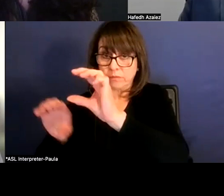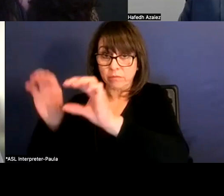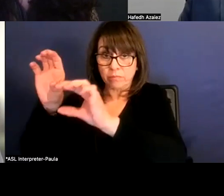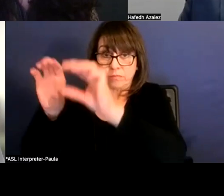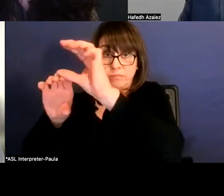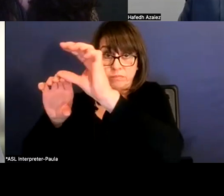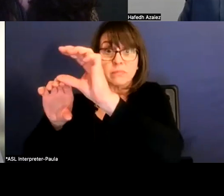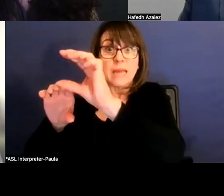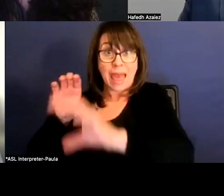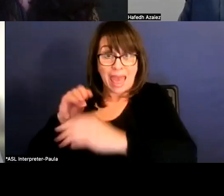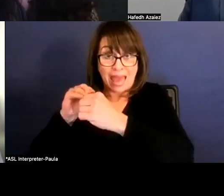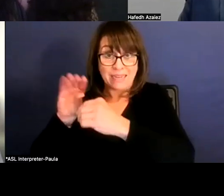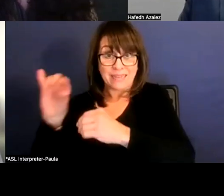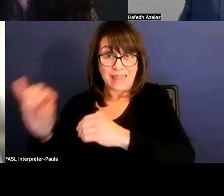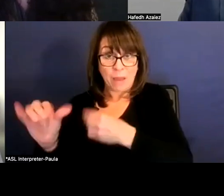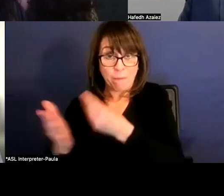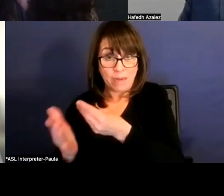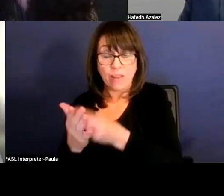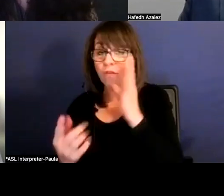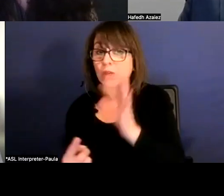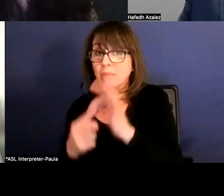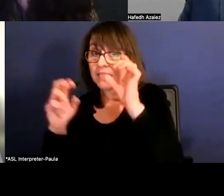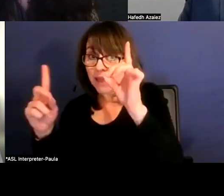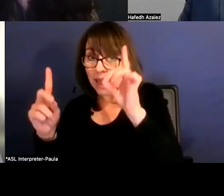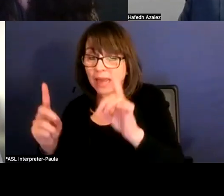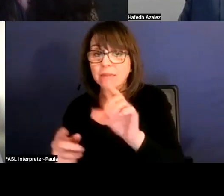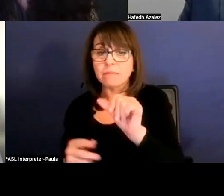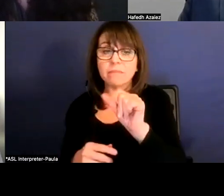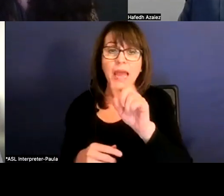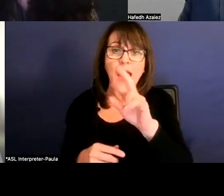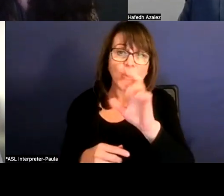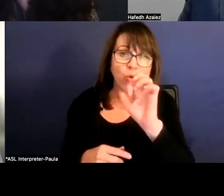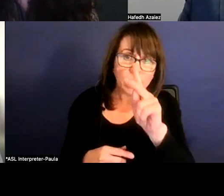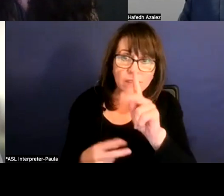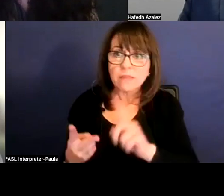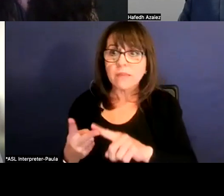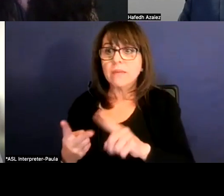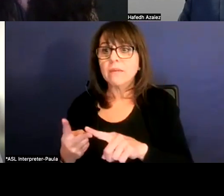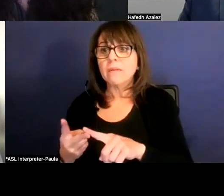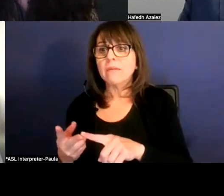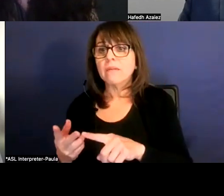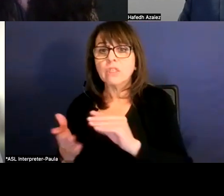we get additional dollars for special ed student, at-risk students, gifted and talented students, students enrolled in CTE.